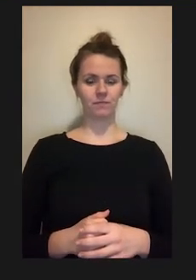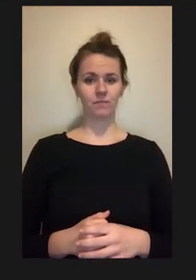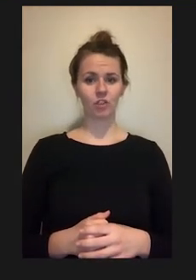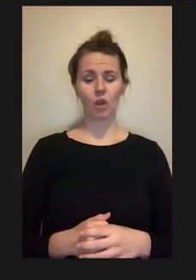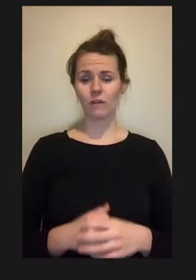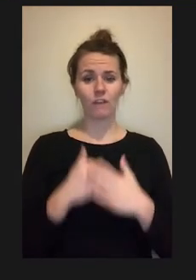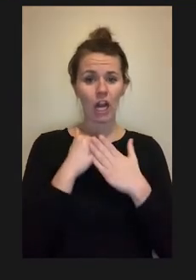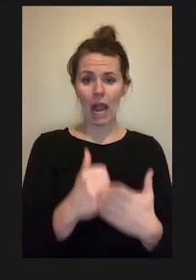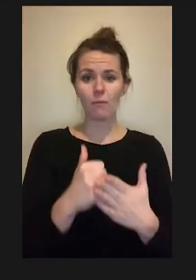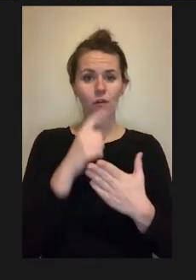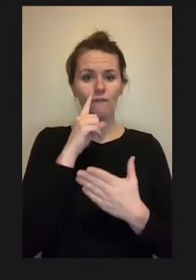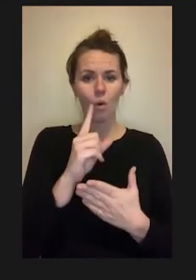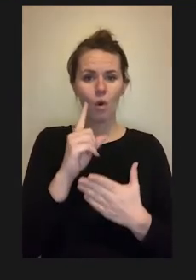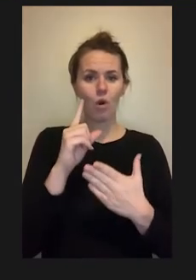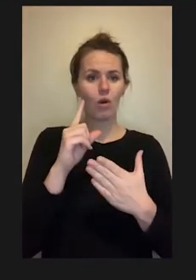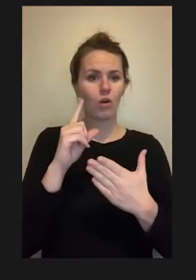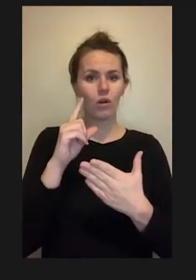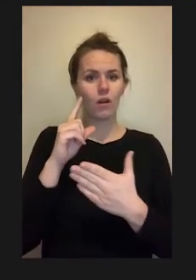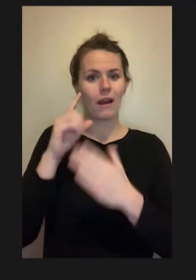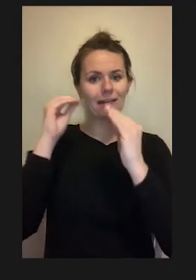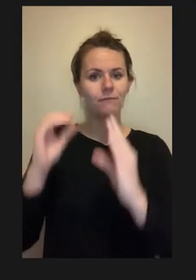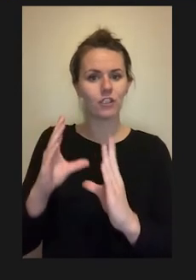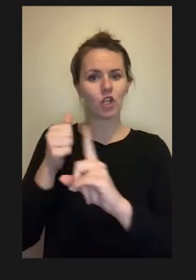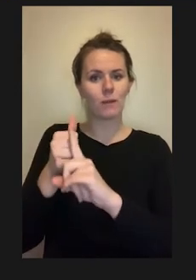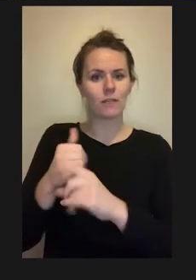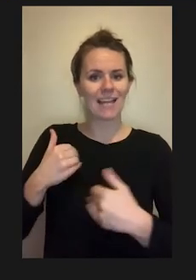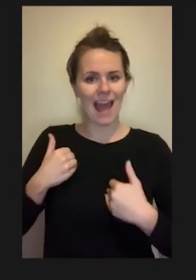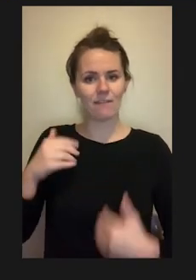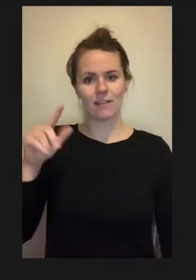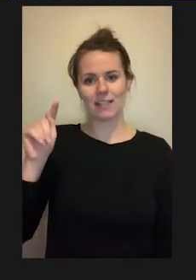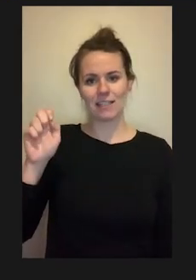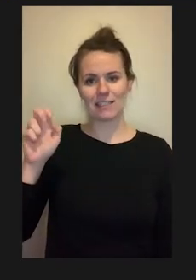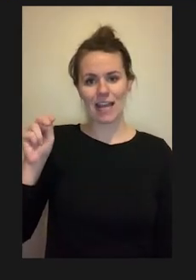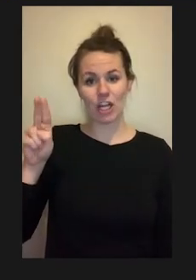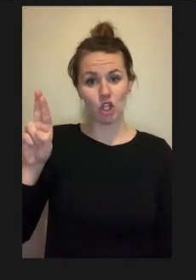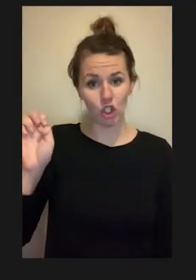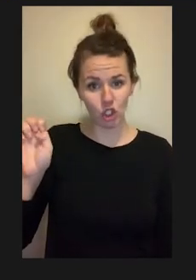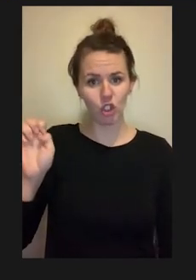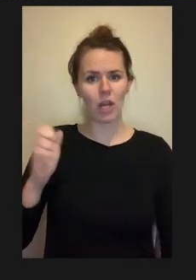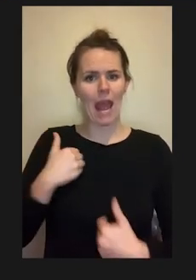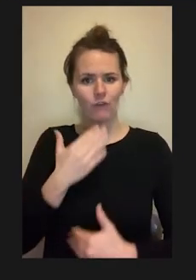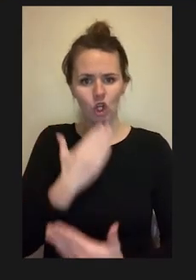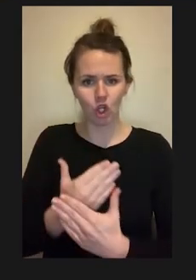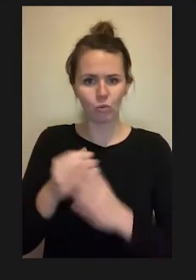is very helpful in retaining them it doesn't do a lot with recruiting students in the future